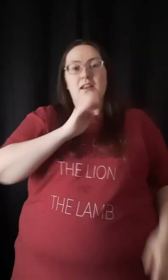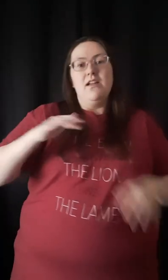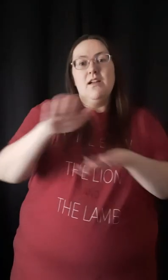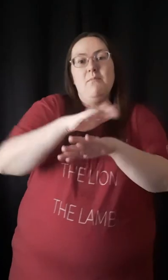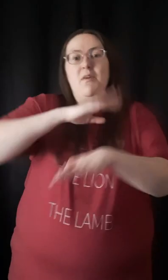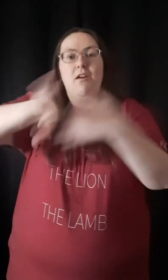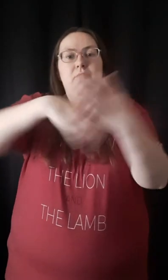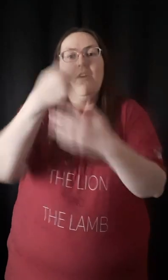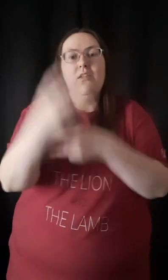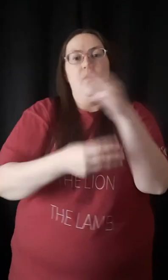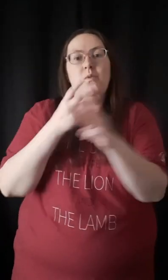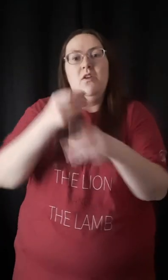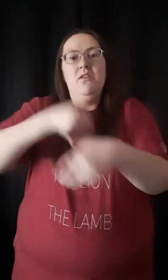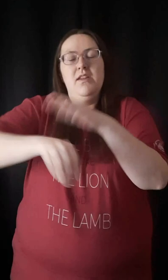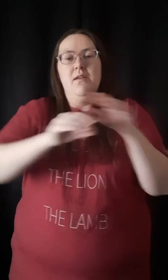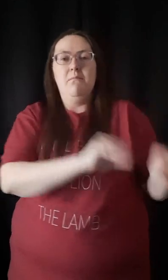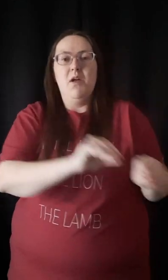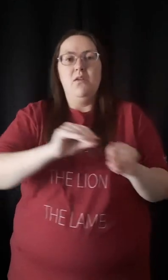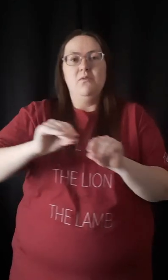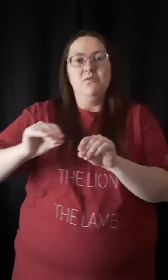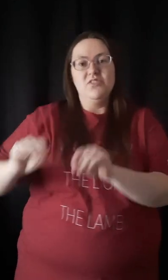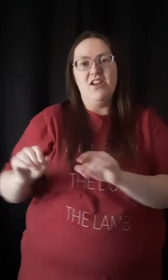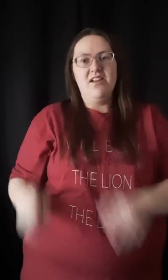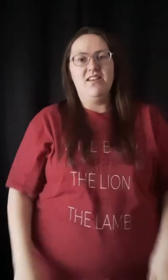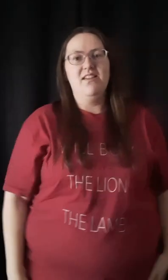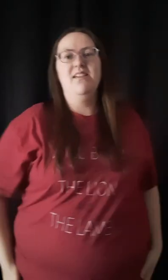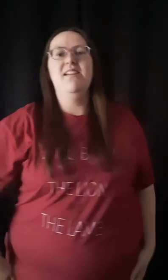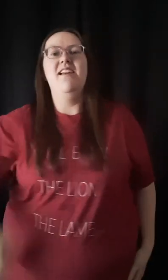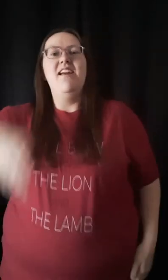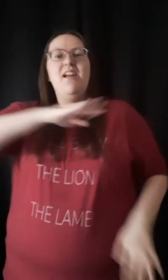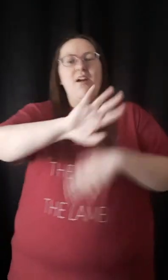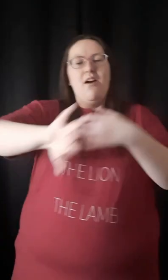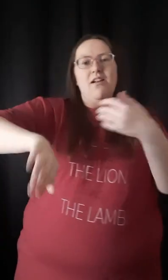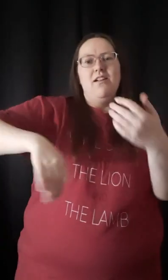God above all the world in motion